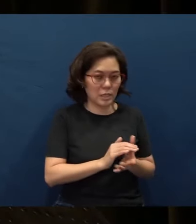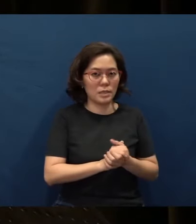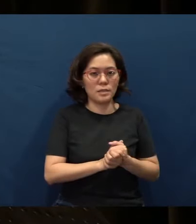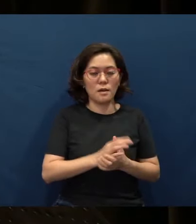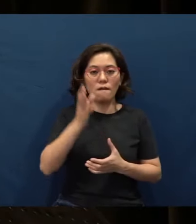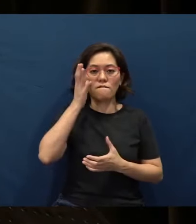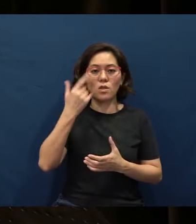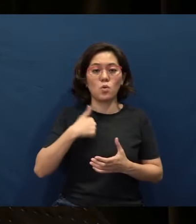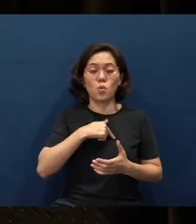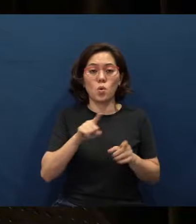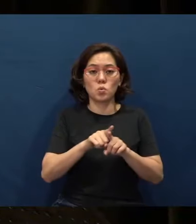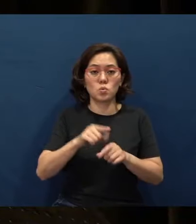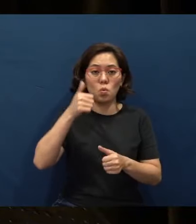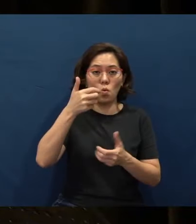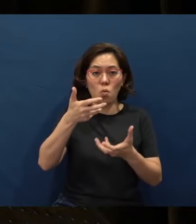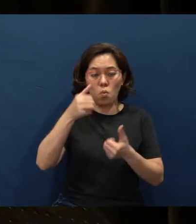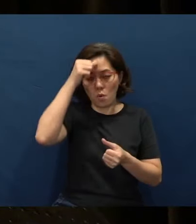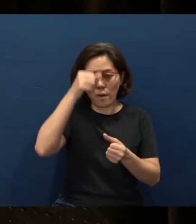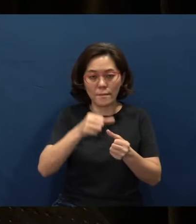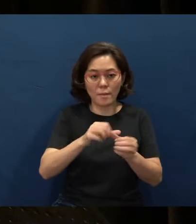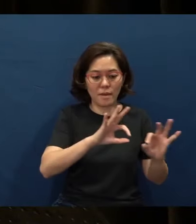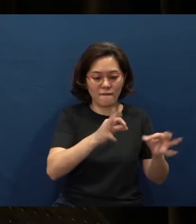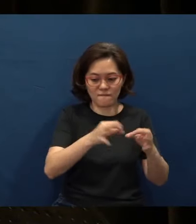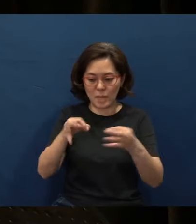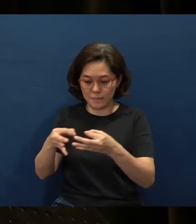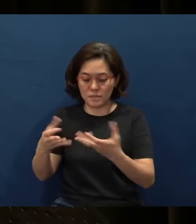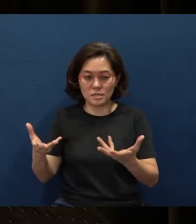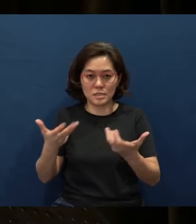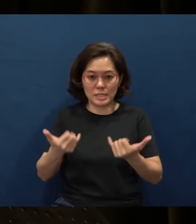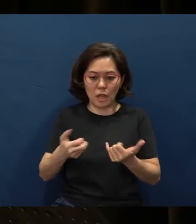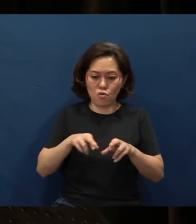Father we want to remember families who are on road trips or overseas.